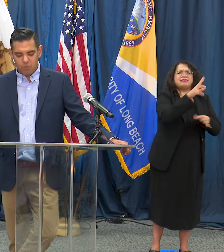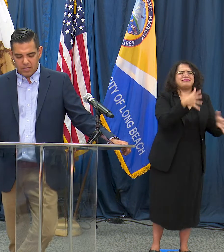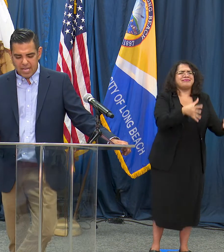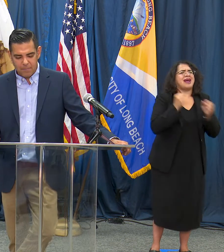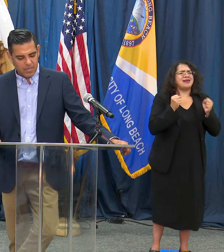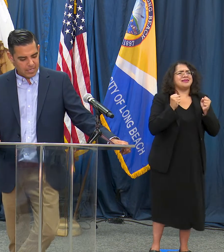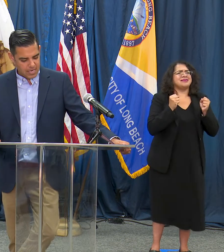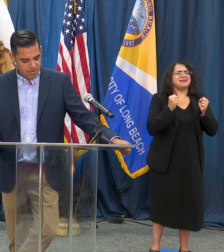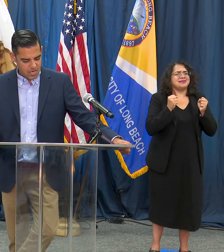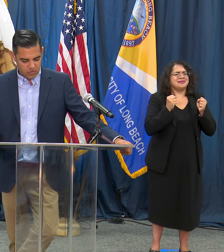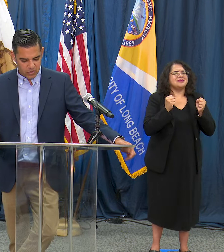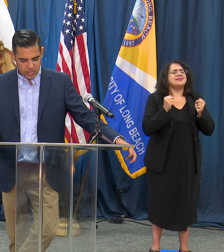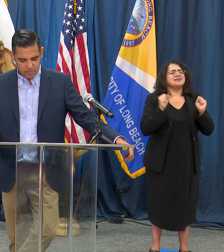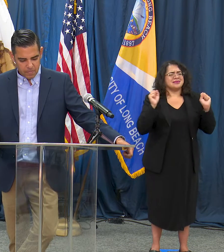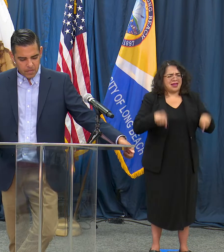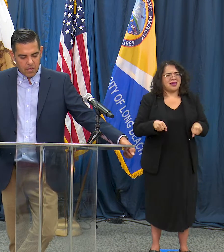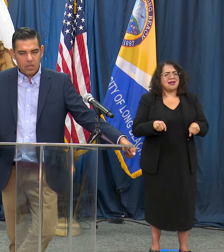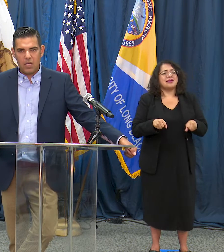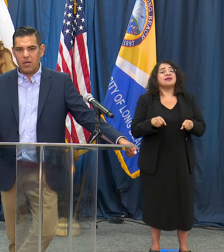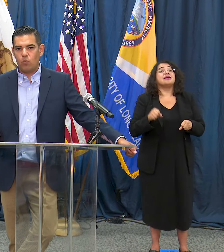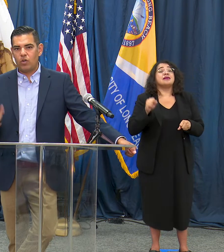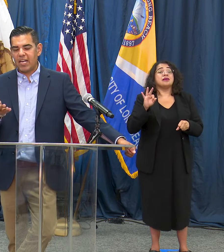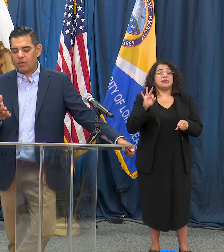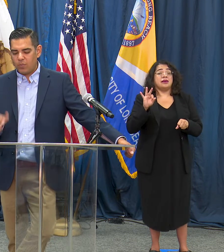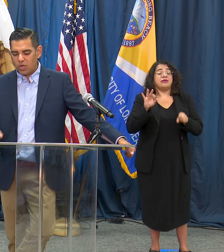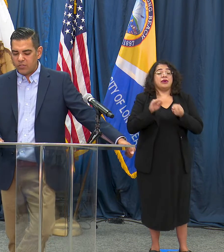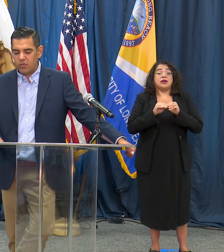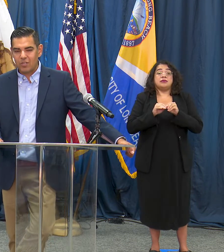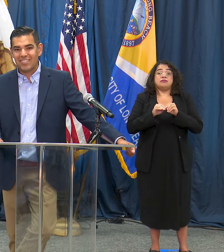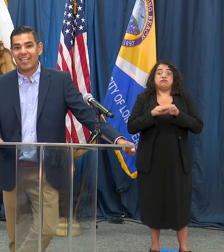spread is happening in a city. We're getting reports that there are states